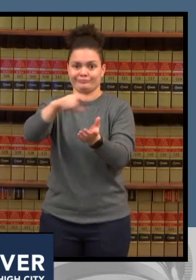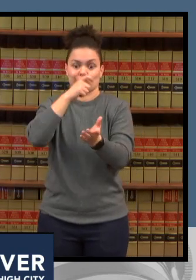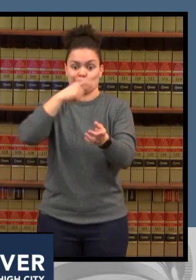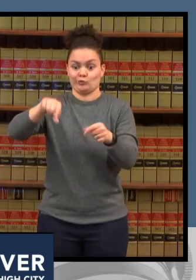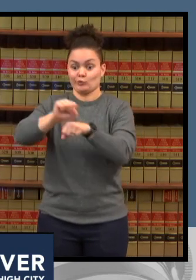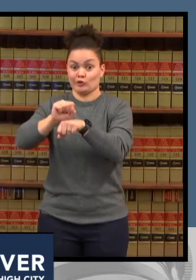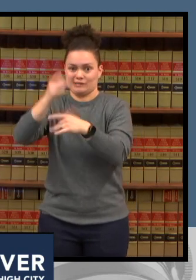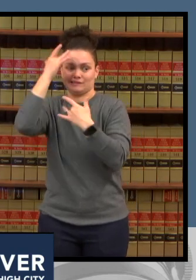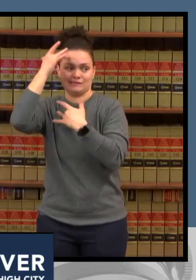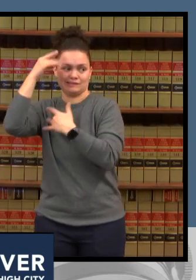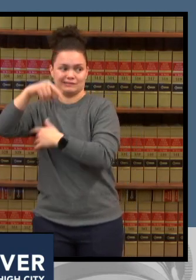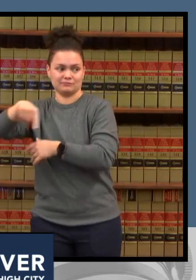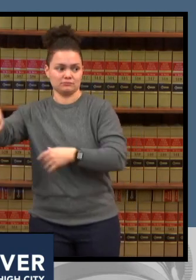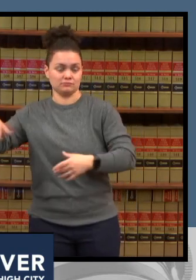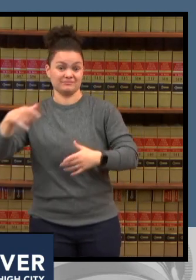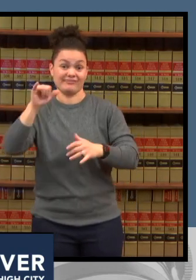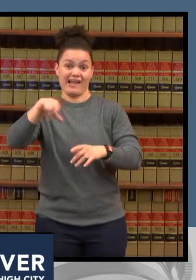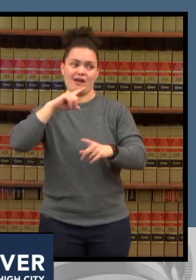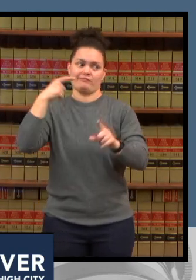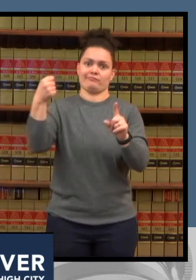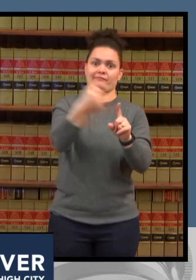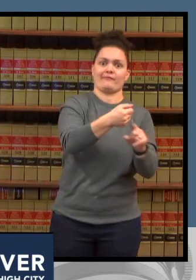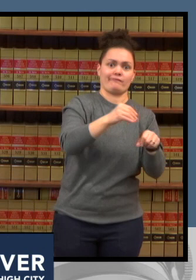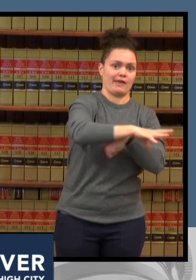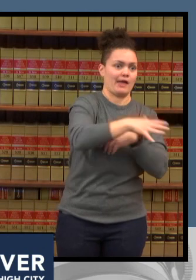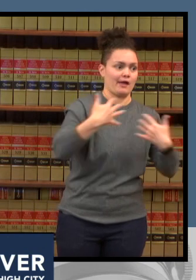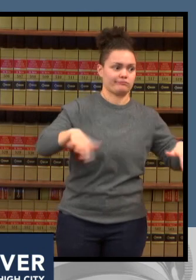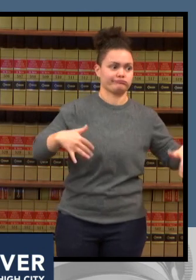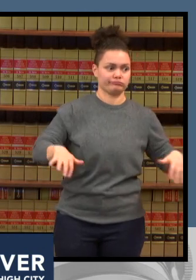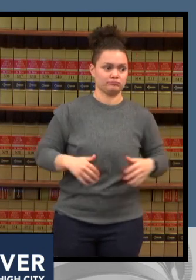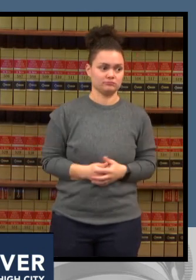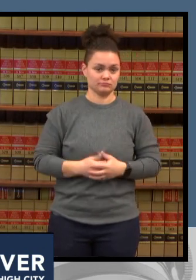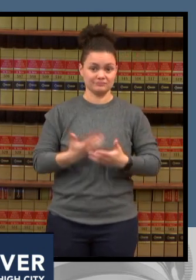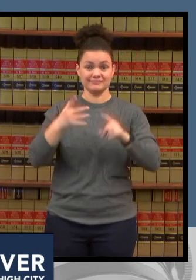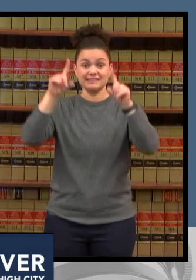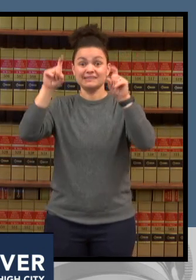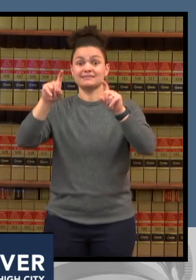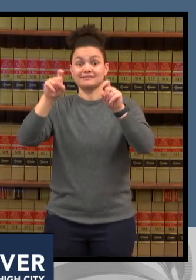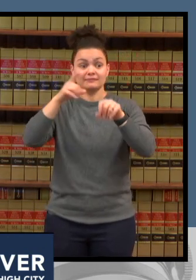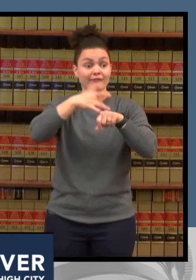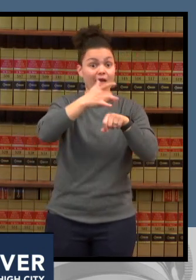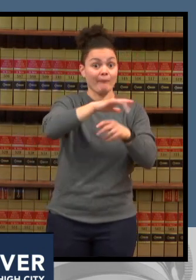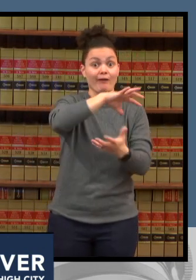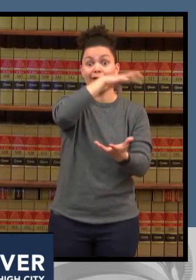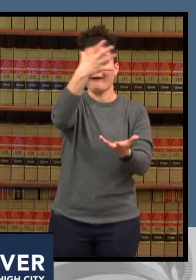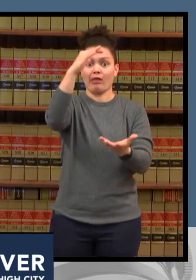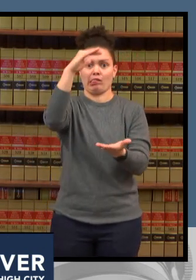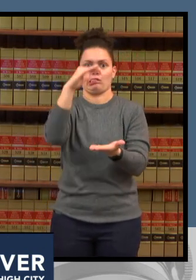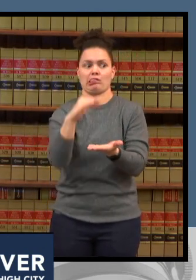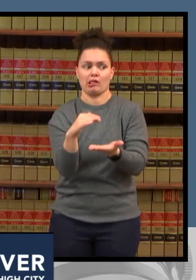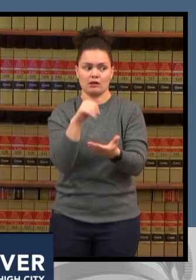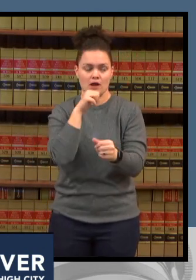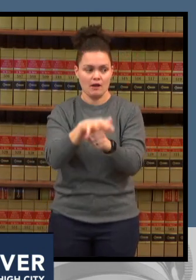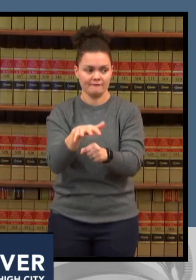capacity at the testing sites so you in some ways our testing workforce is is critical uh as as our